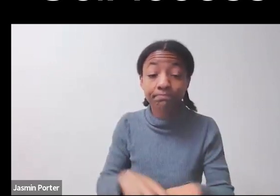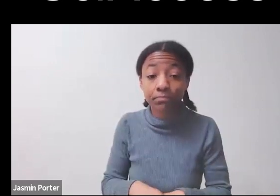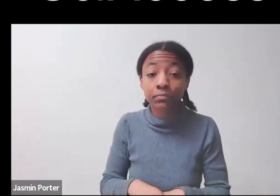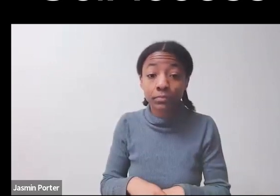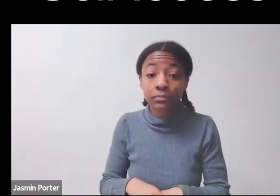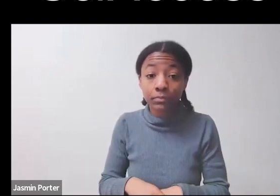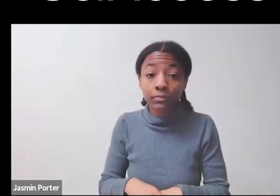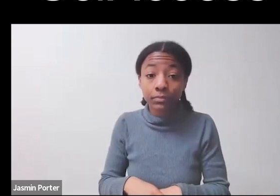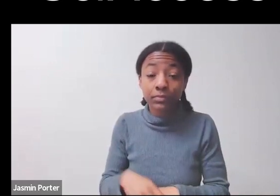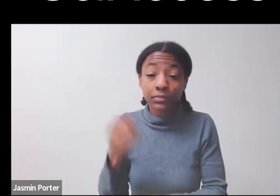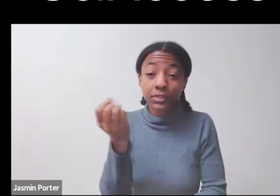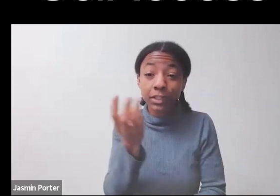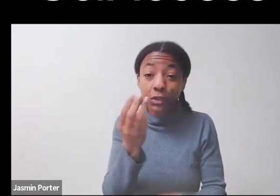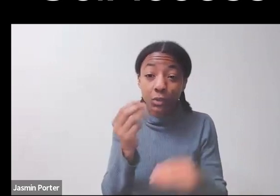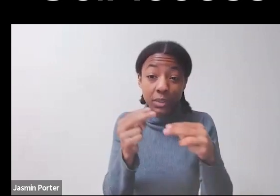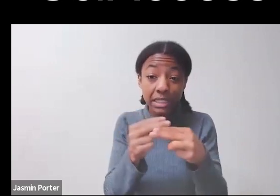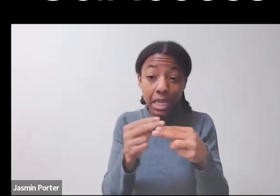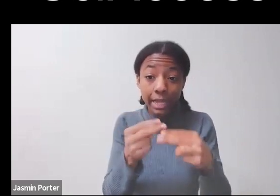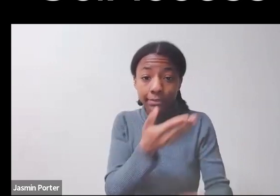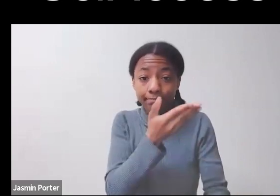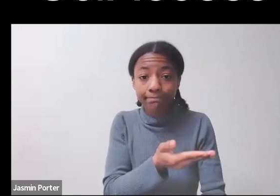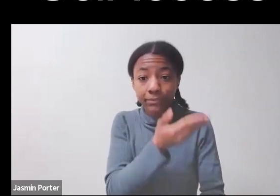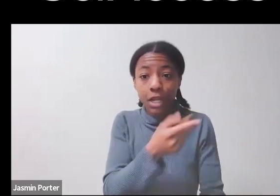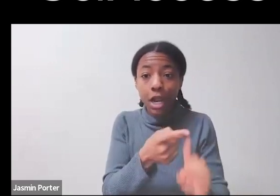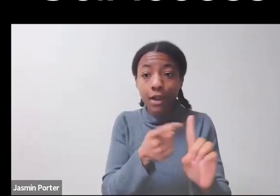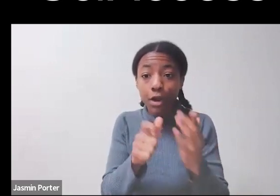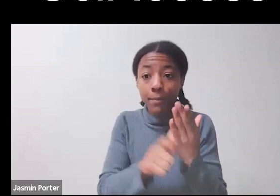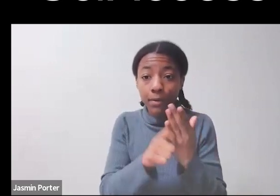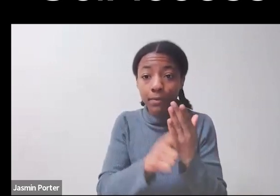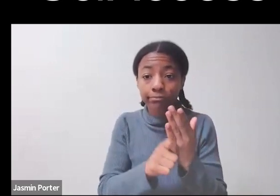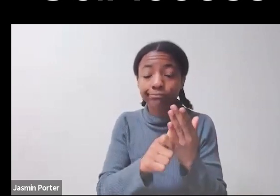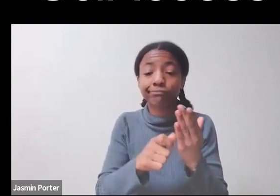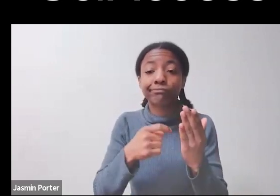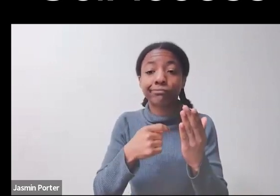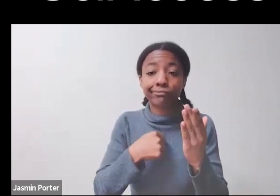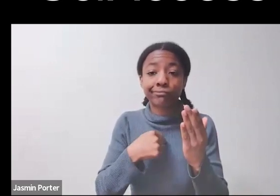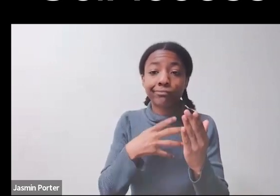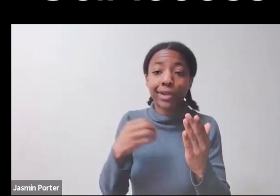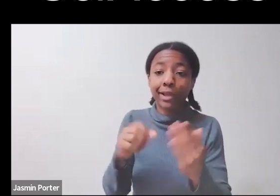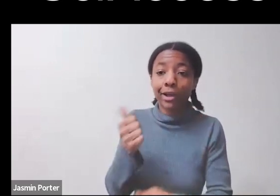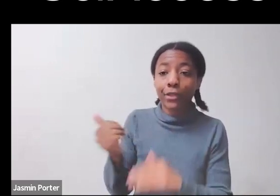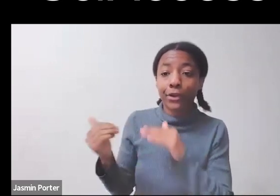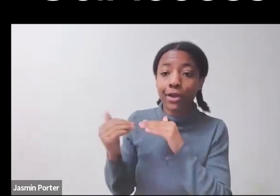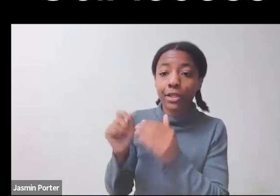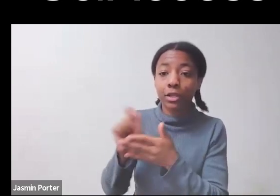and I recently wrote called, Mathematics is a Battle but I've Learned to Survive: Becoming a Disabled Student in University Mathematics.